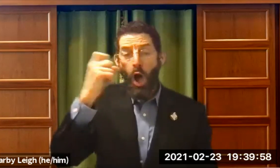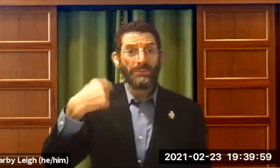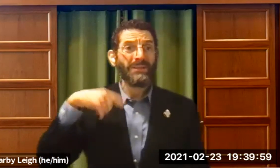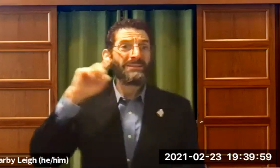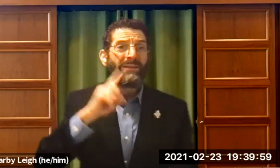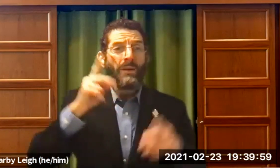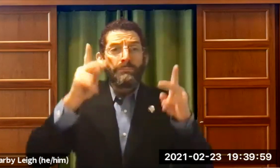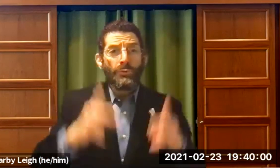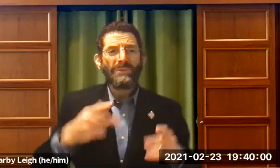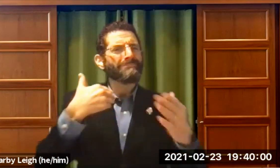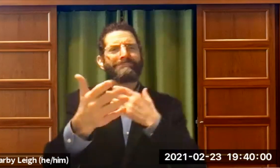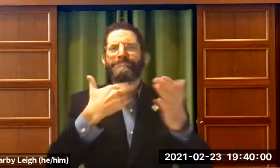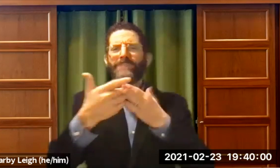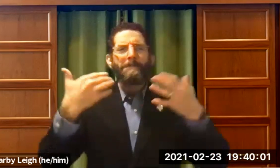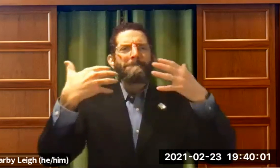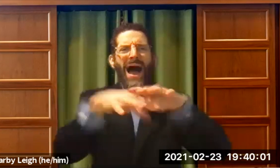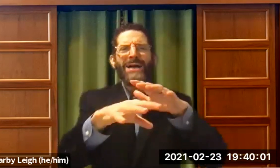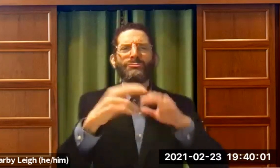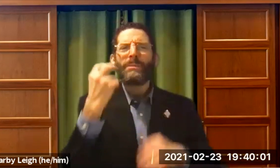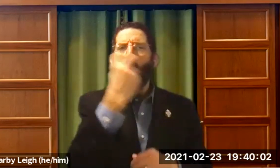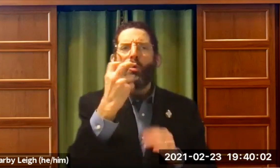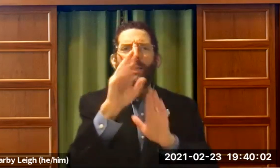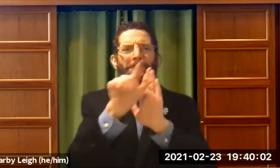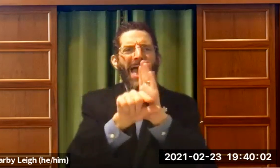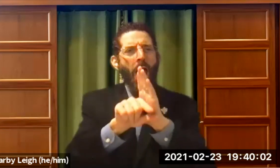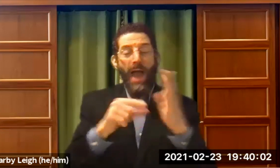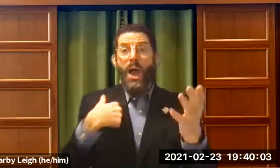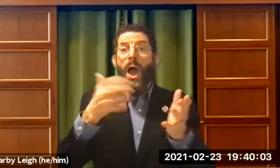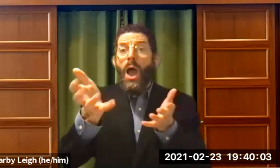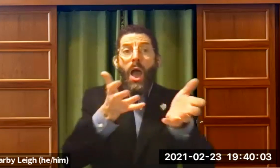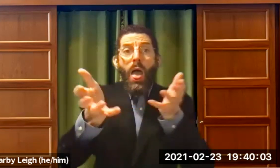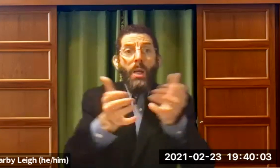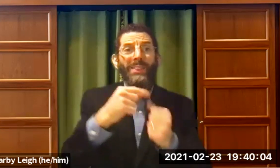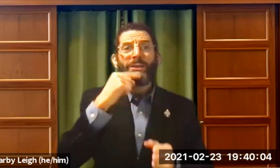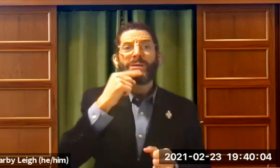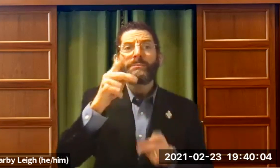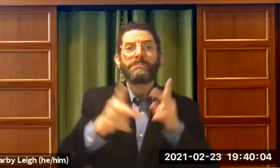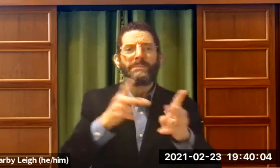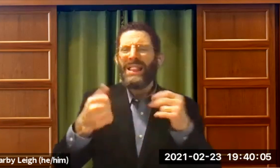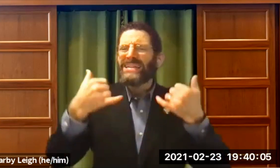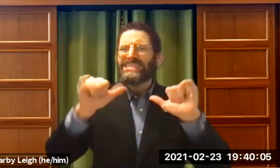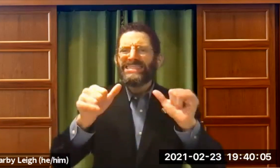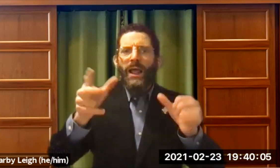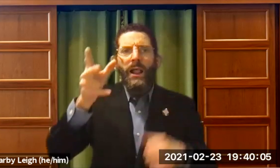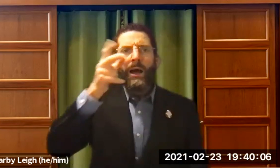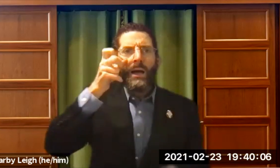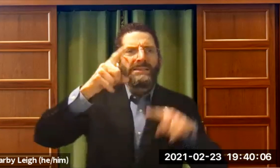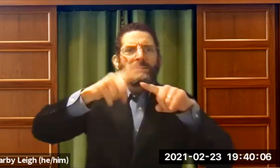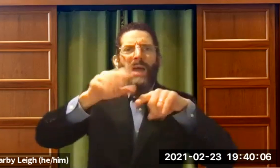That spoke to my experience as a deaf person. It matched my aural background because I